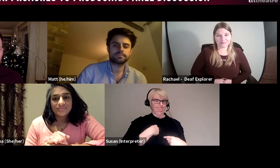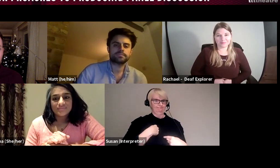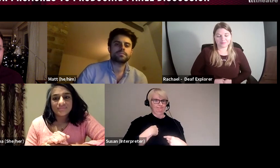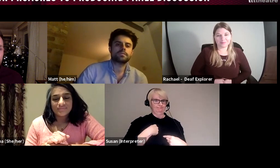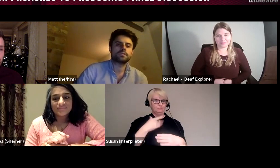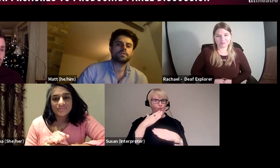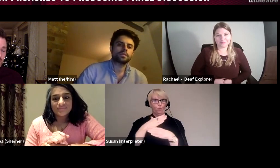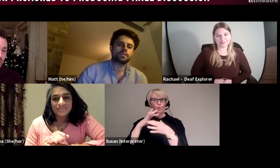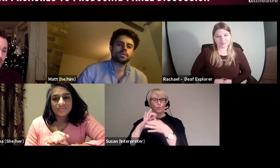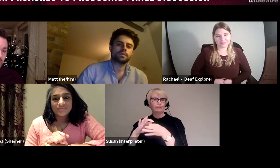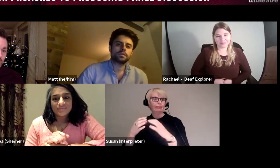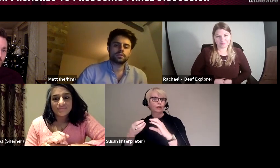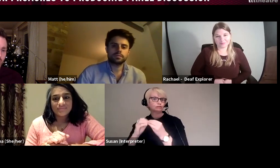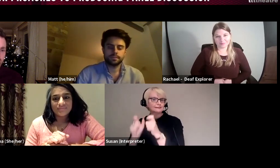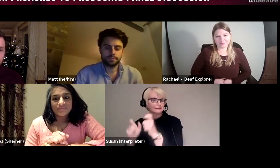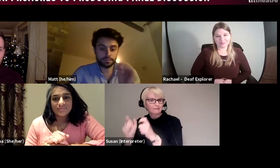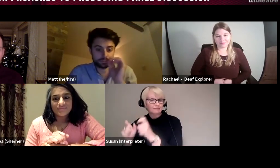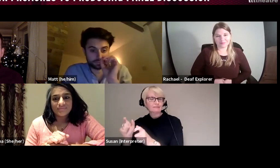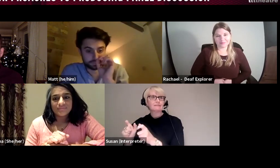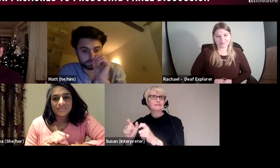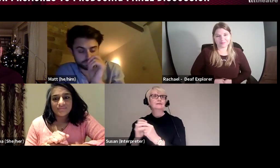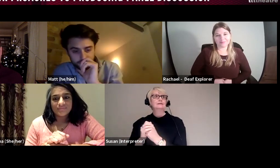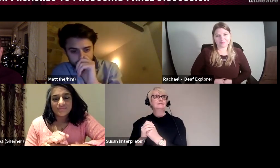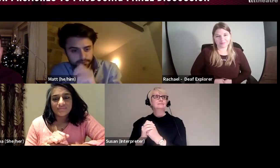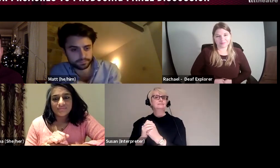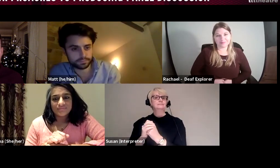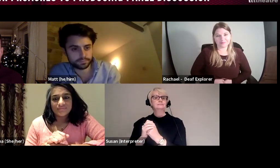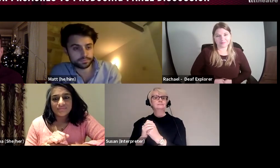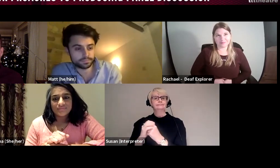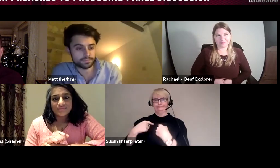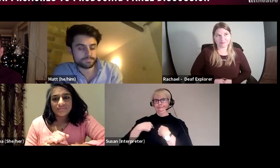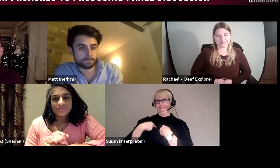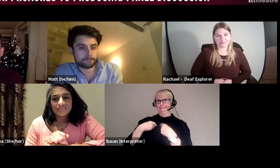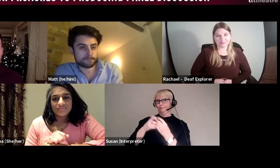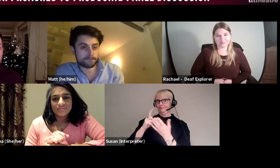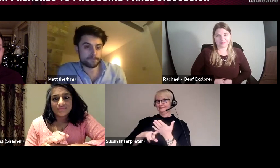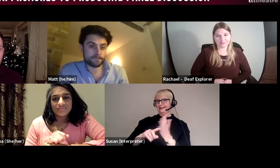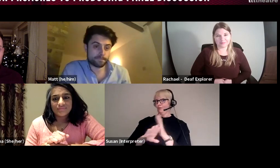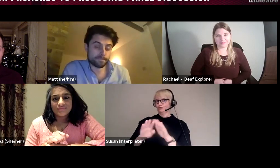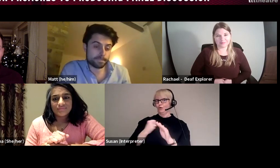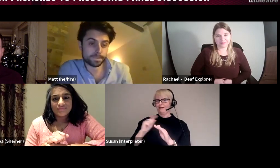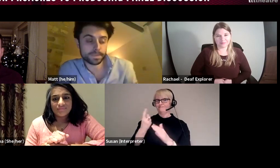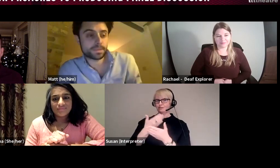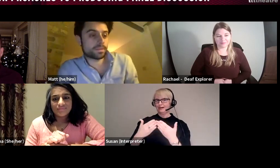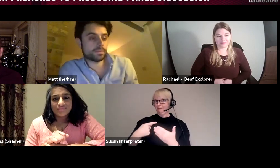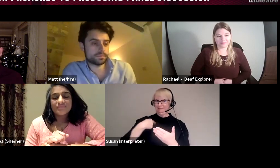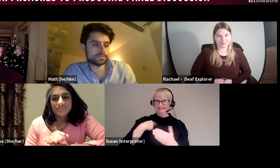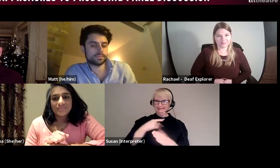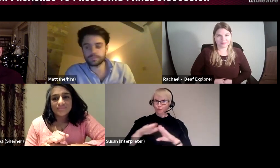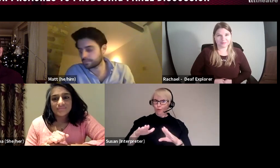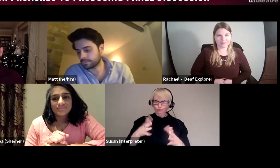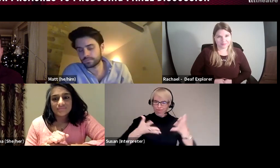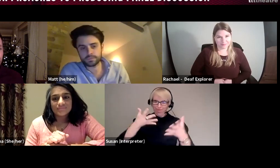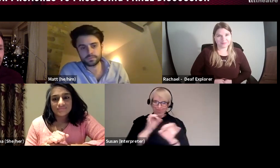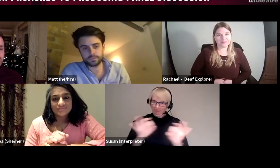creatives where BSL is not my first language, or in fact I don't speak BSL, nobody likes massive